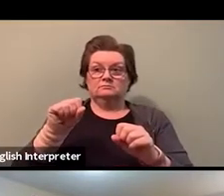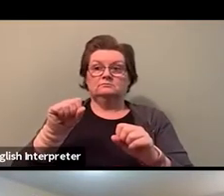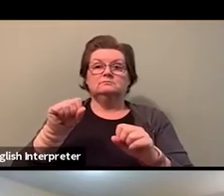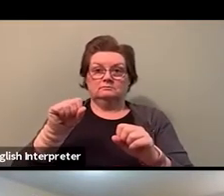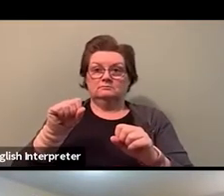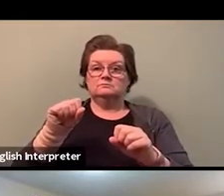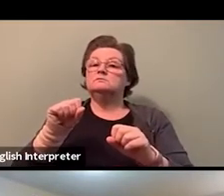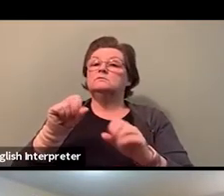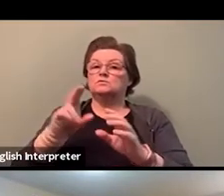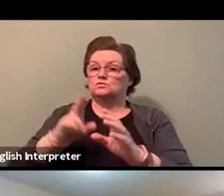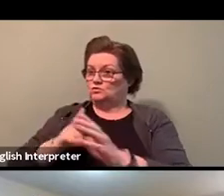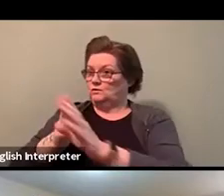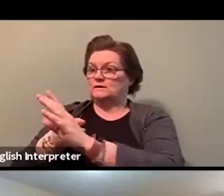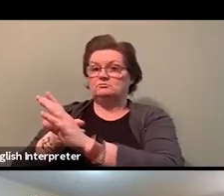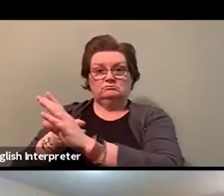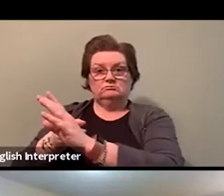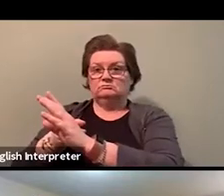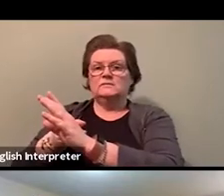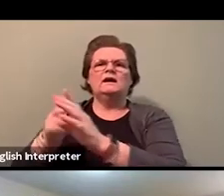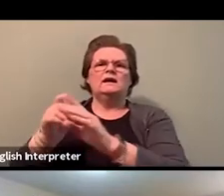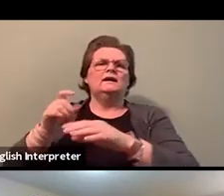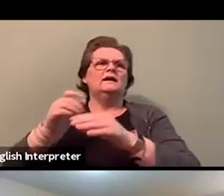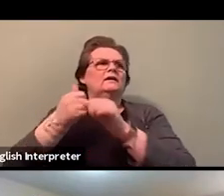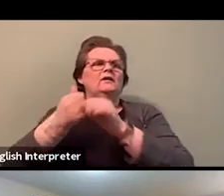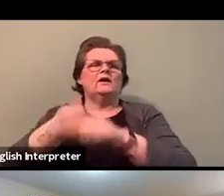you can take any of them. And keeping nationals working really hard